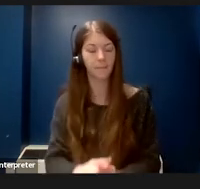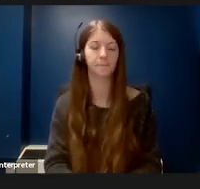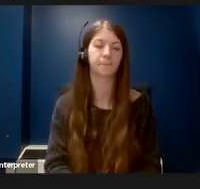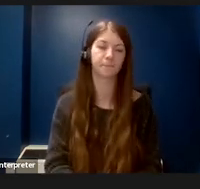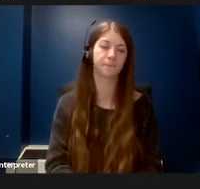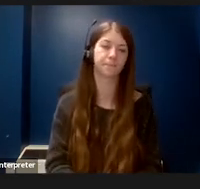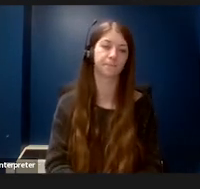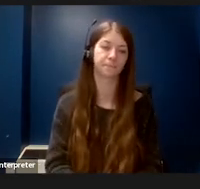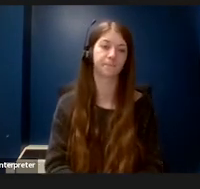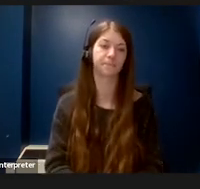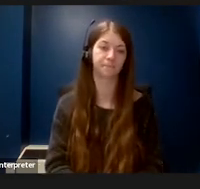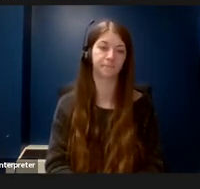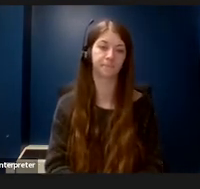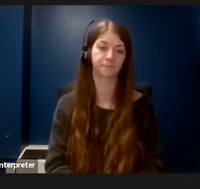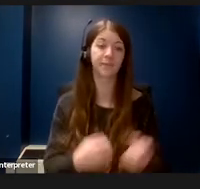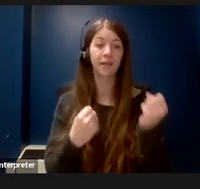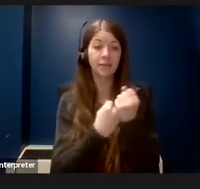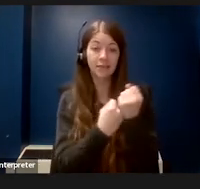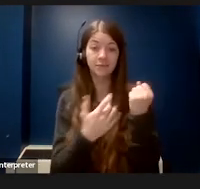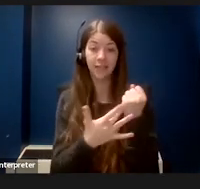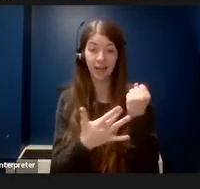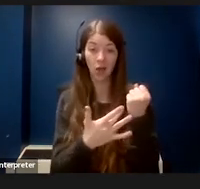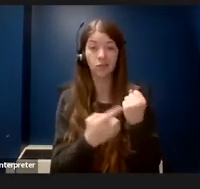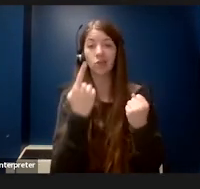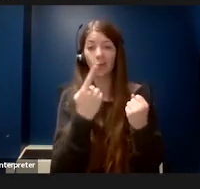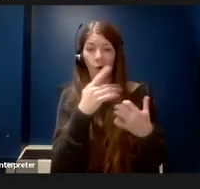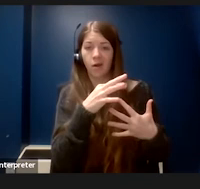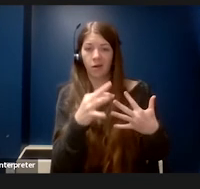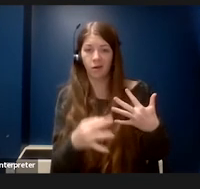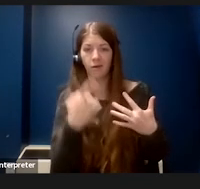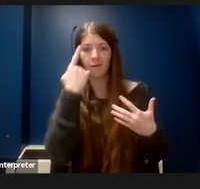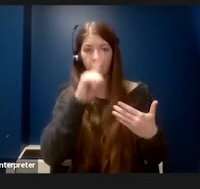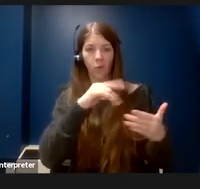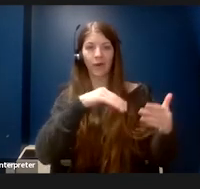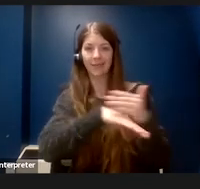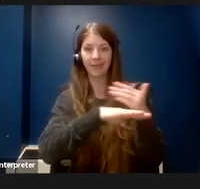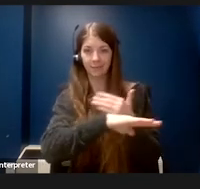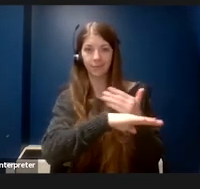Assistive technology is one way to make the world accessible to a person with a disability; however